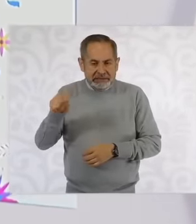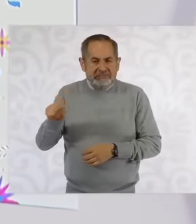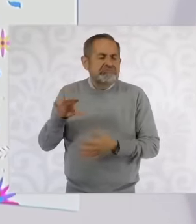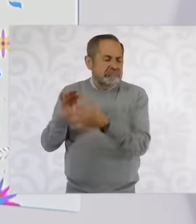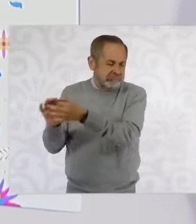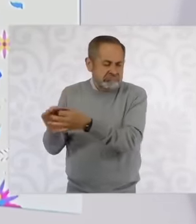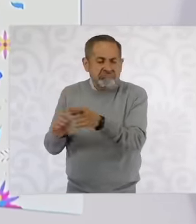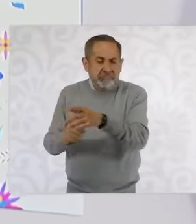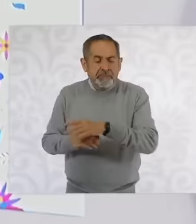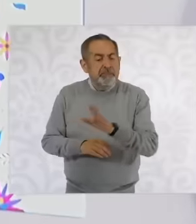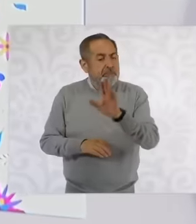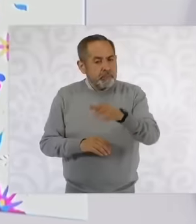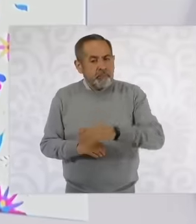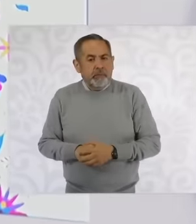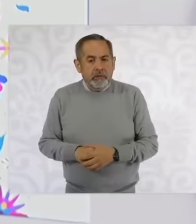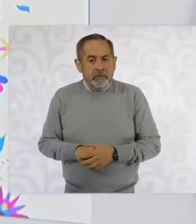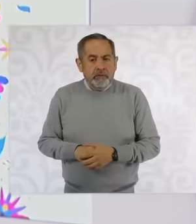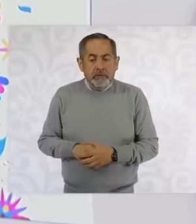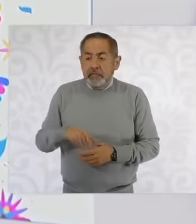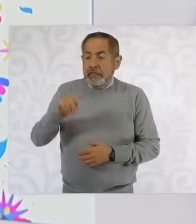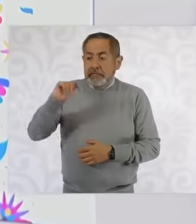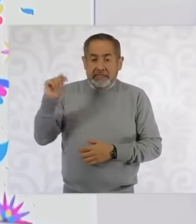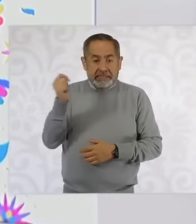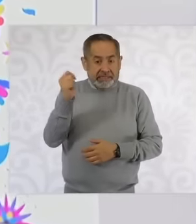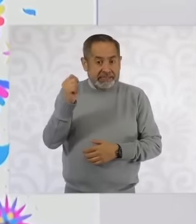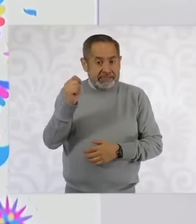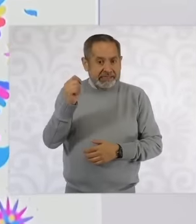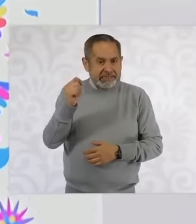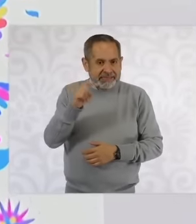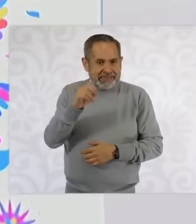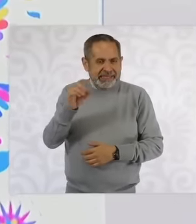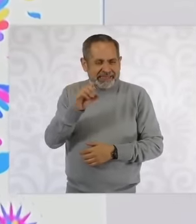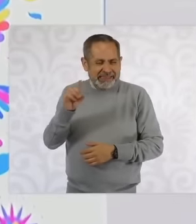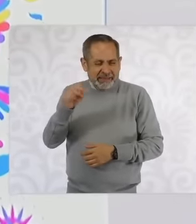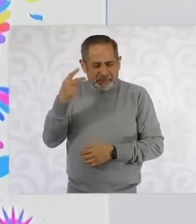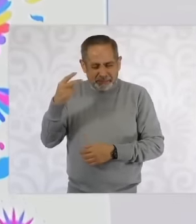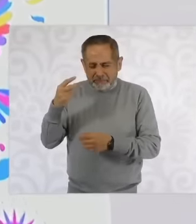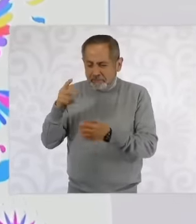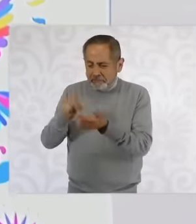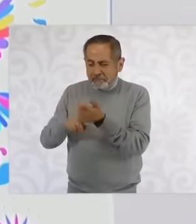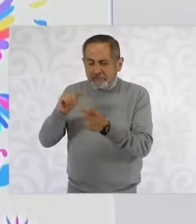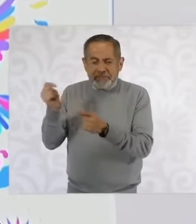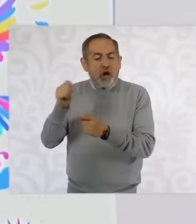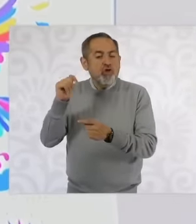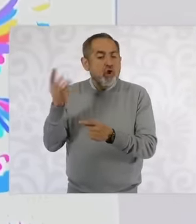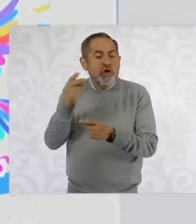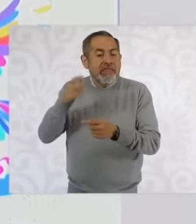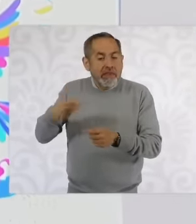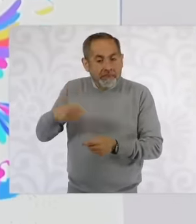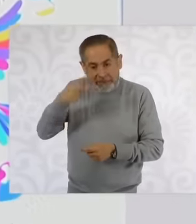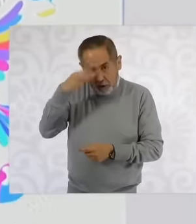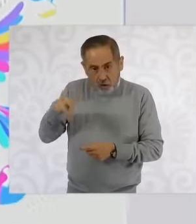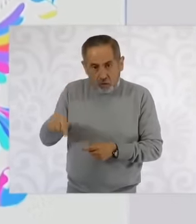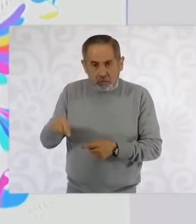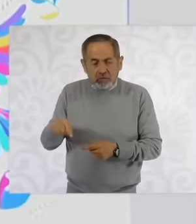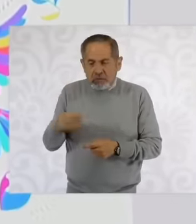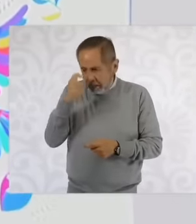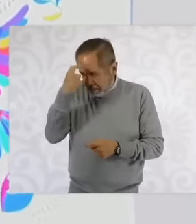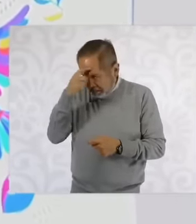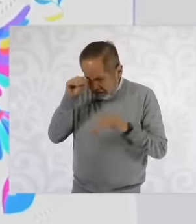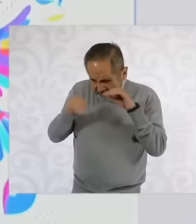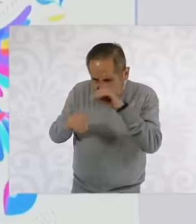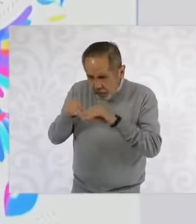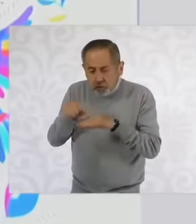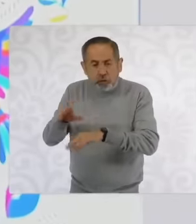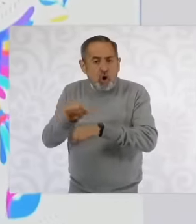the tcnm has developed various technologies linked to vehicles vehicles that run